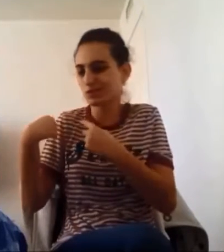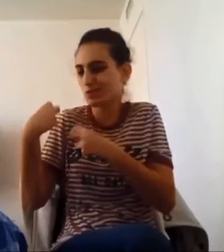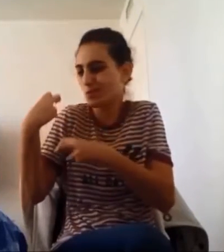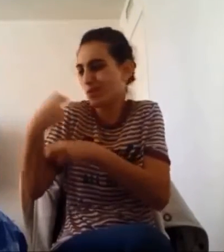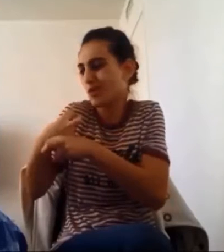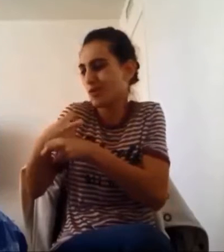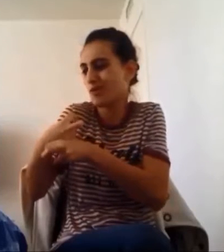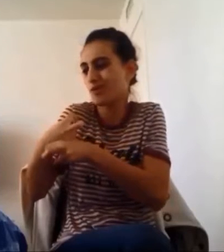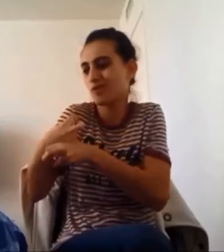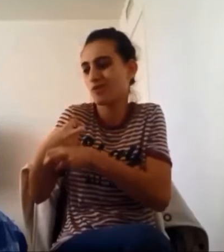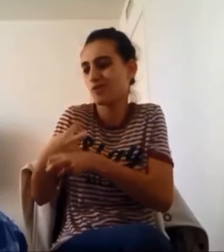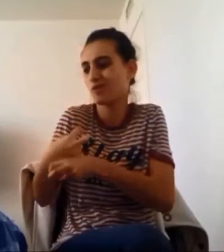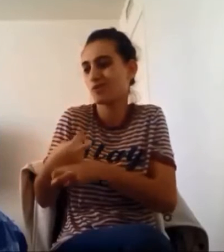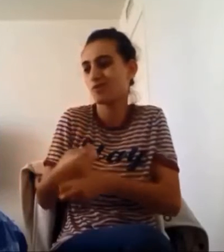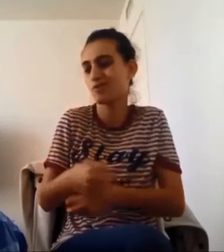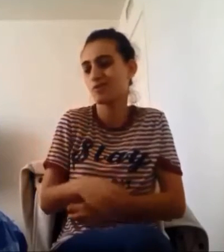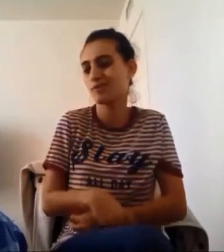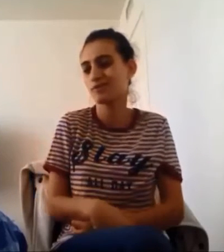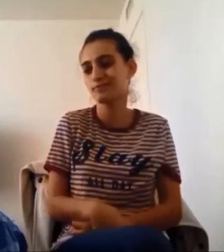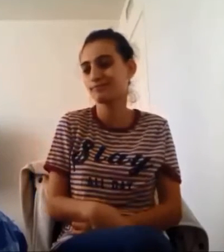It’s so hard